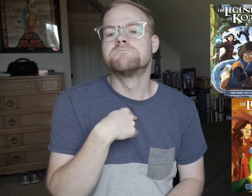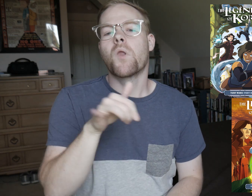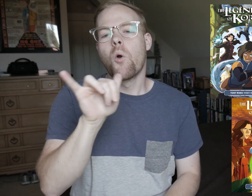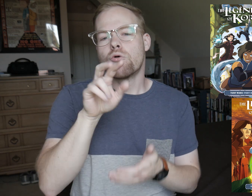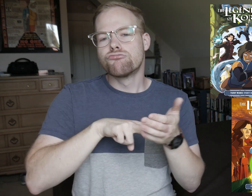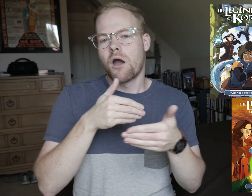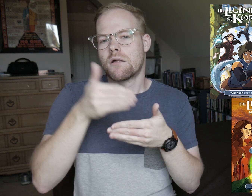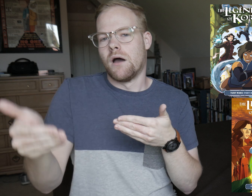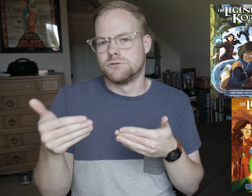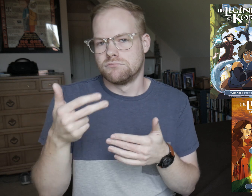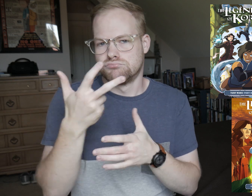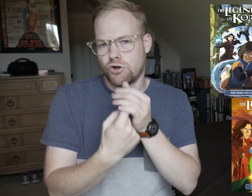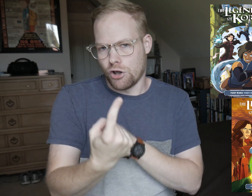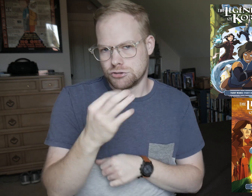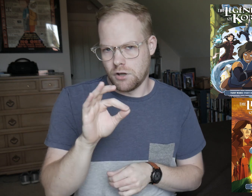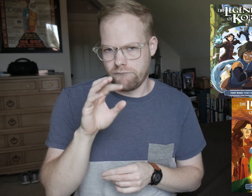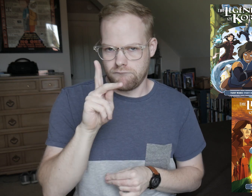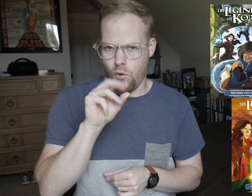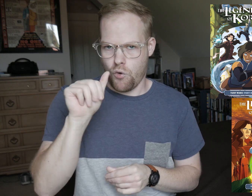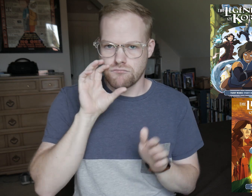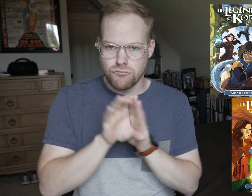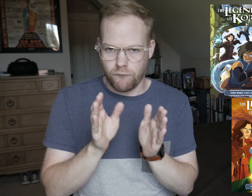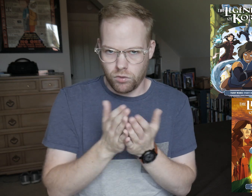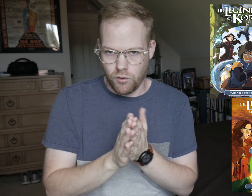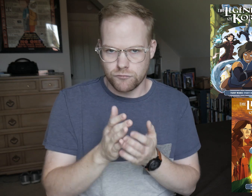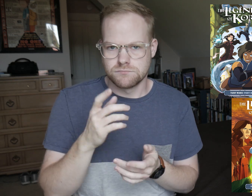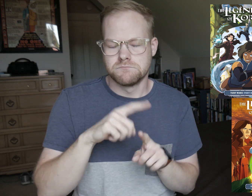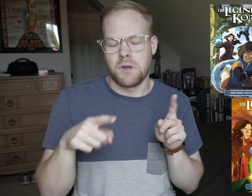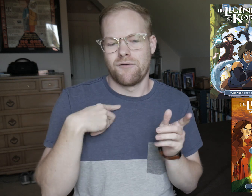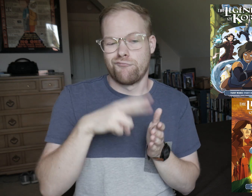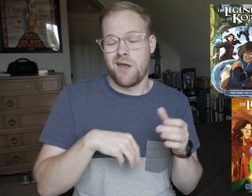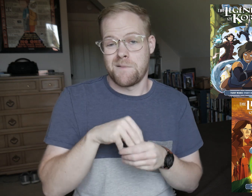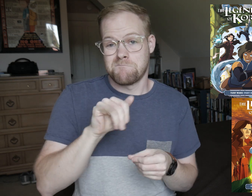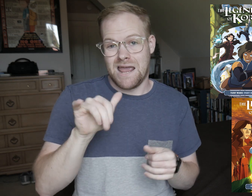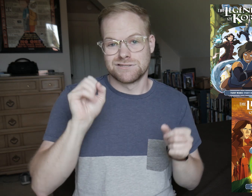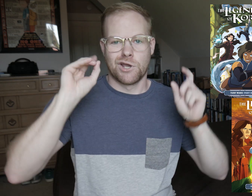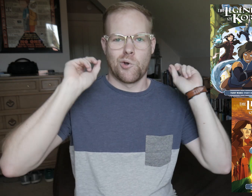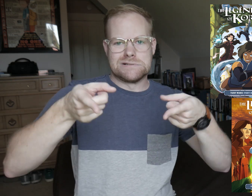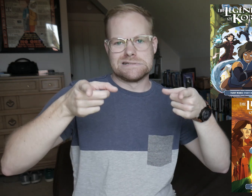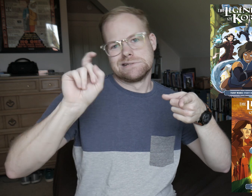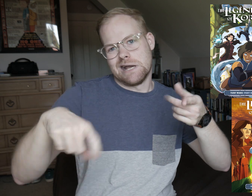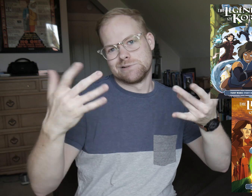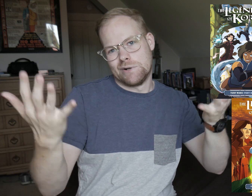I also read the next trilogy of Korra graphic novels, but I read them in May so *clicks* you gotta wait.